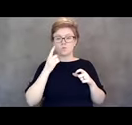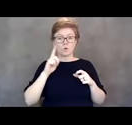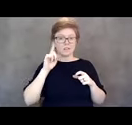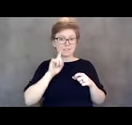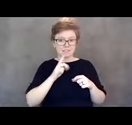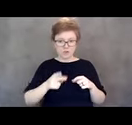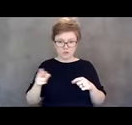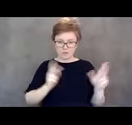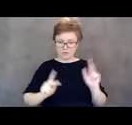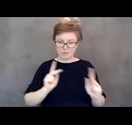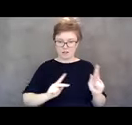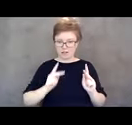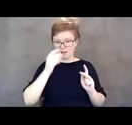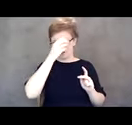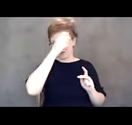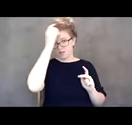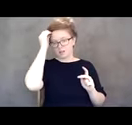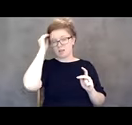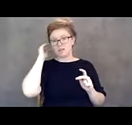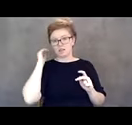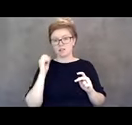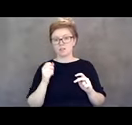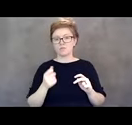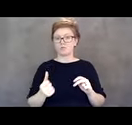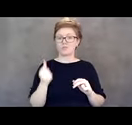and maybe, and refuse written communication